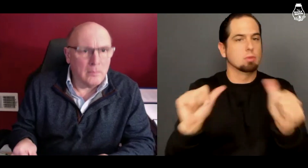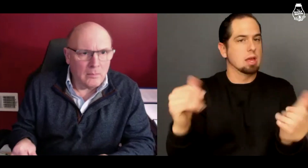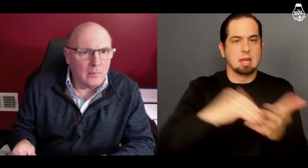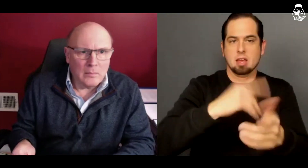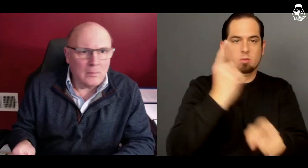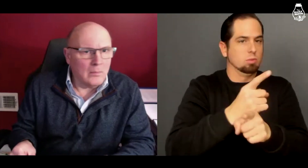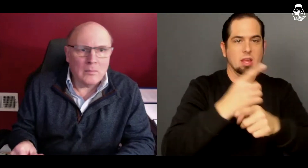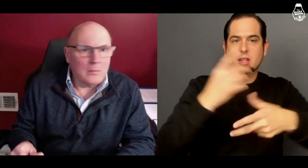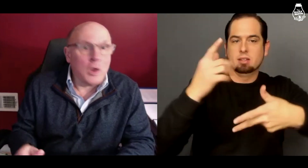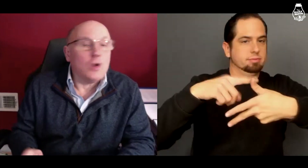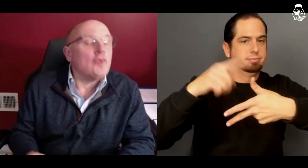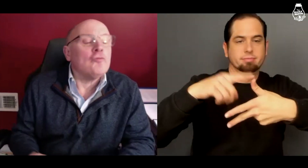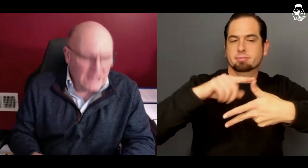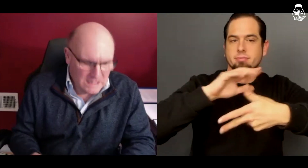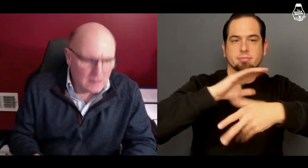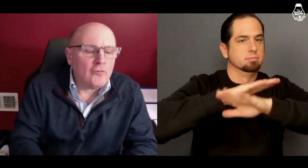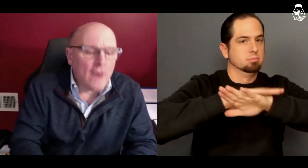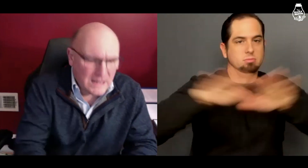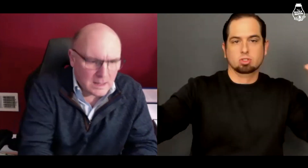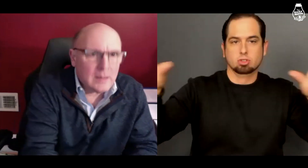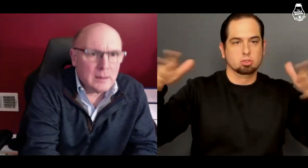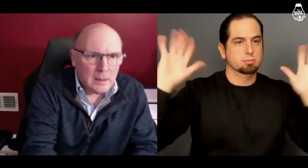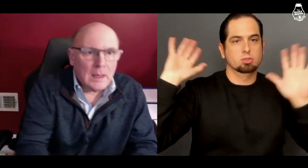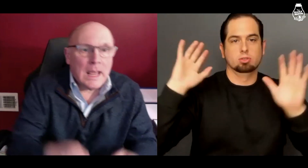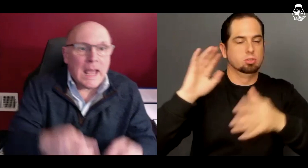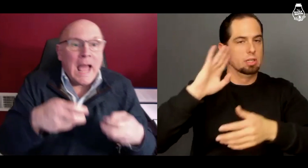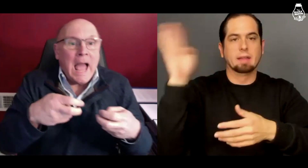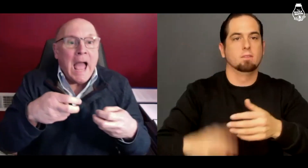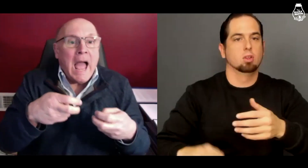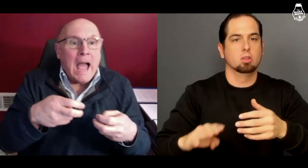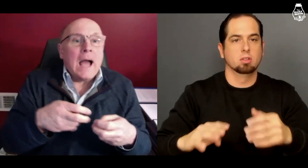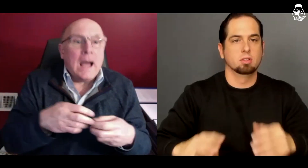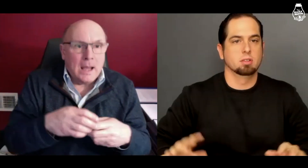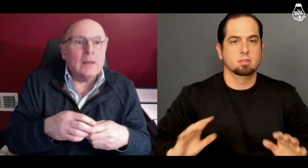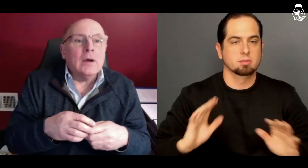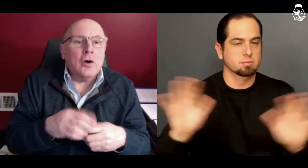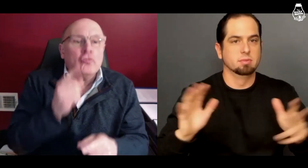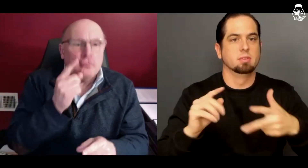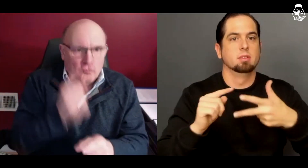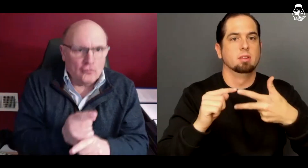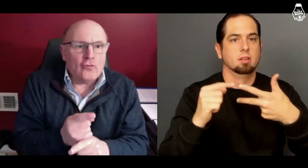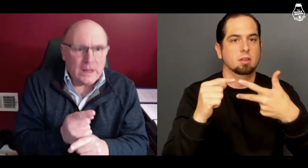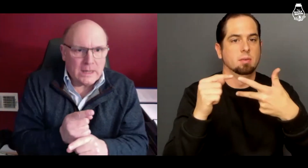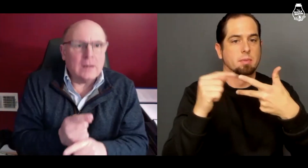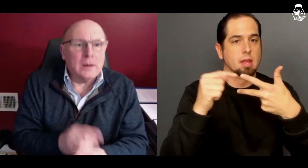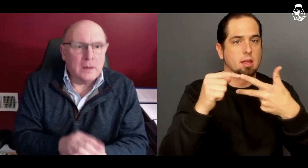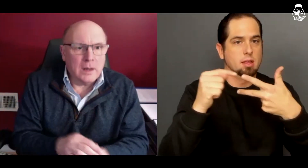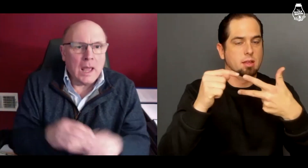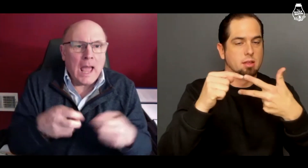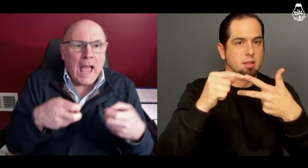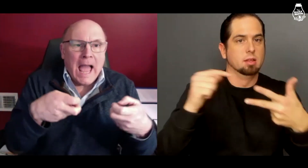so it cannot be tried again. That's done for, never again? Right.